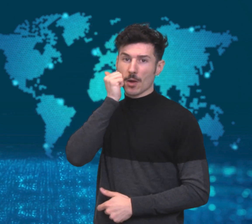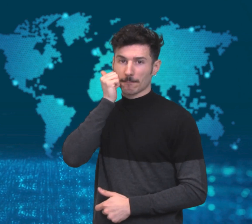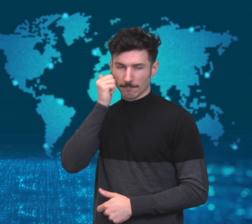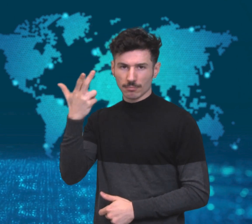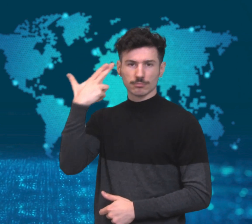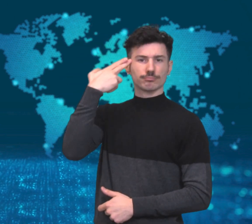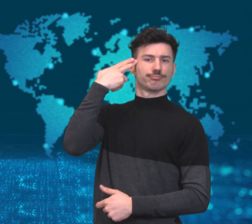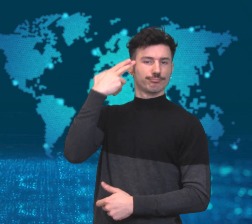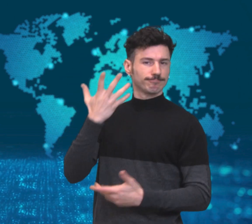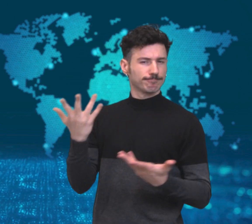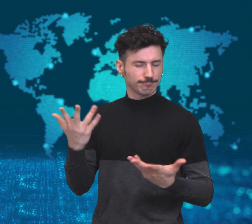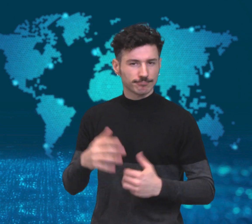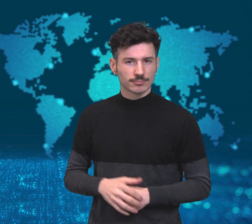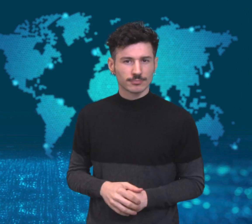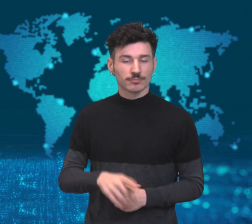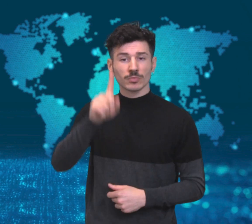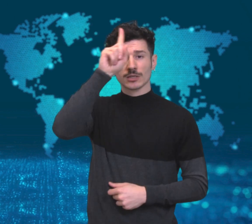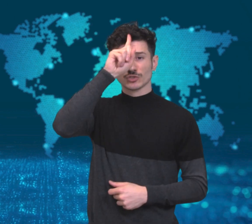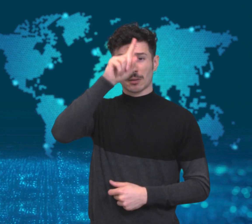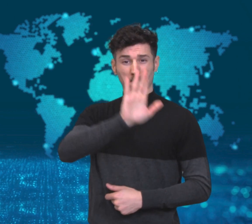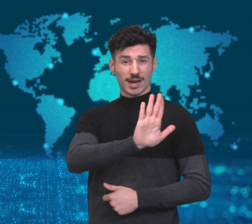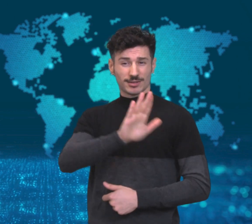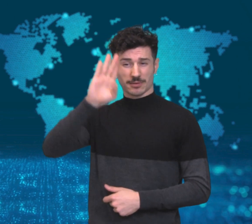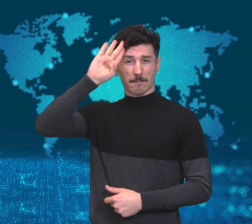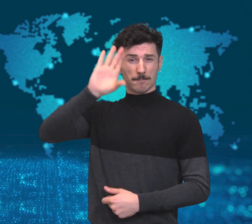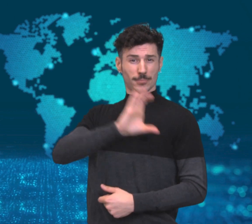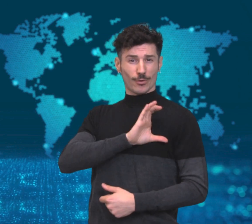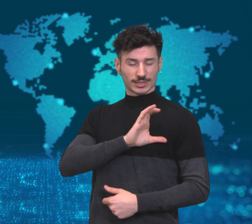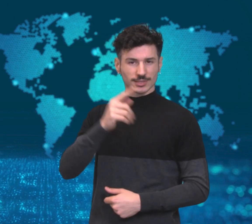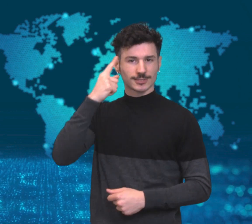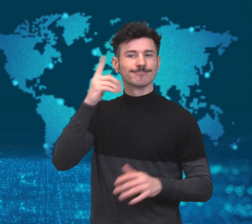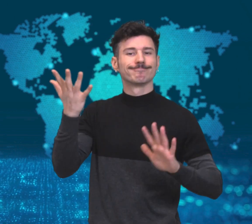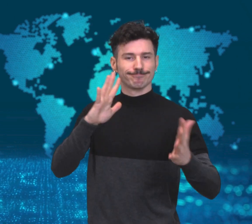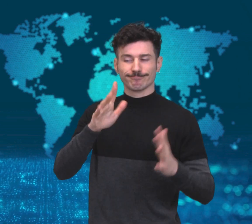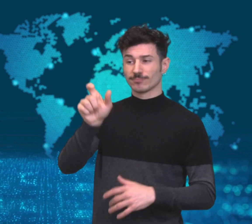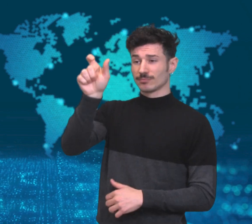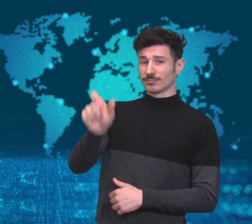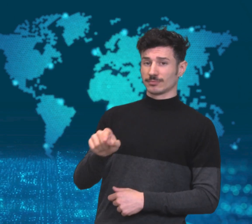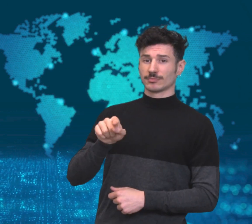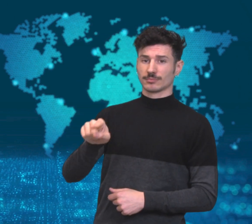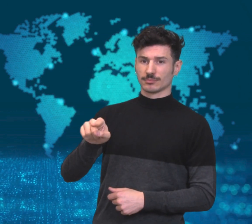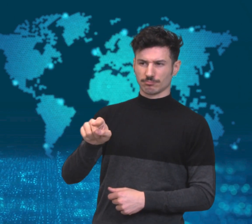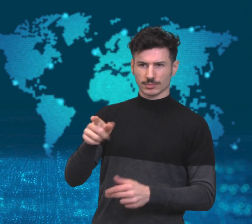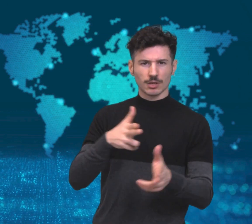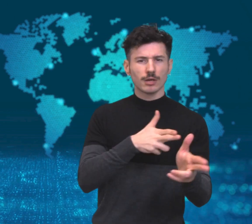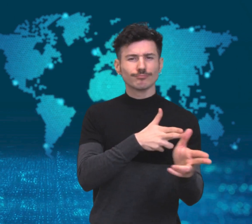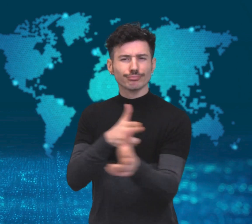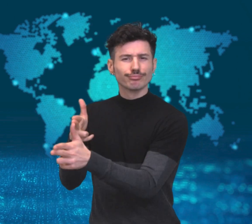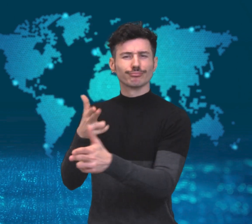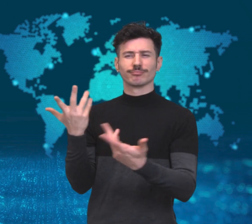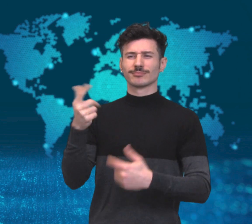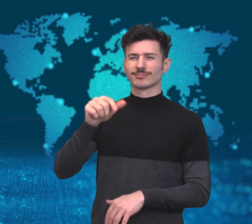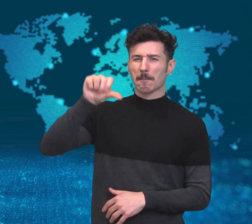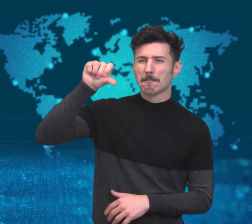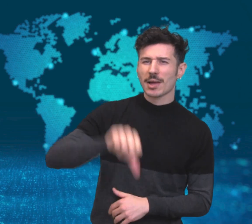The German police believe he may have shot his mother and killed himself.